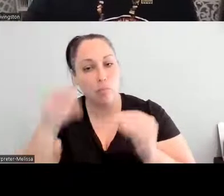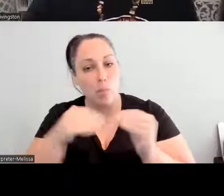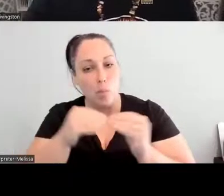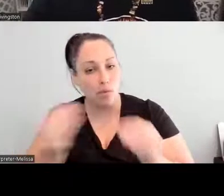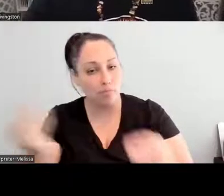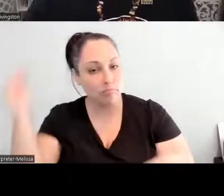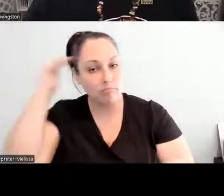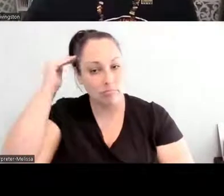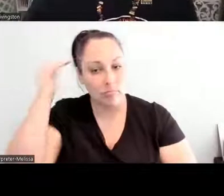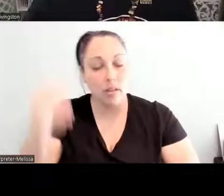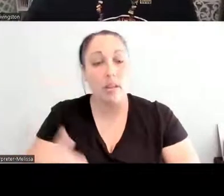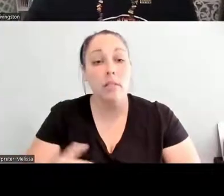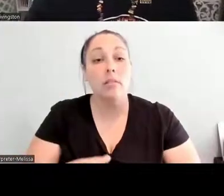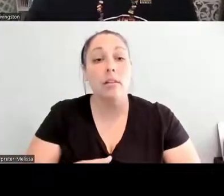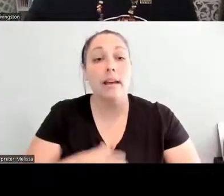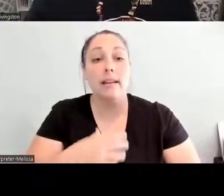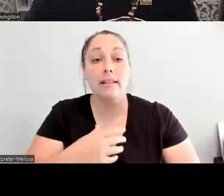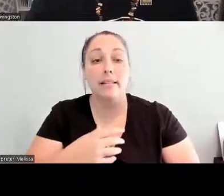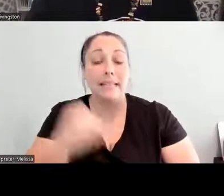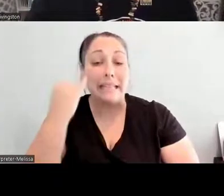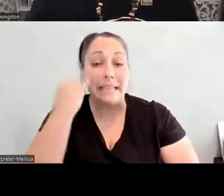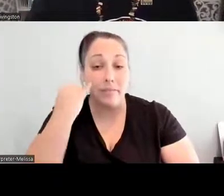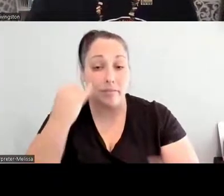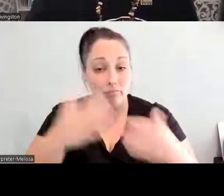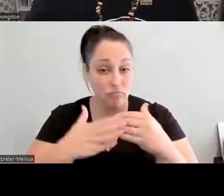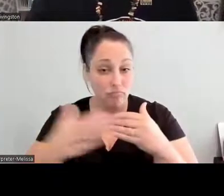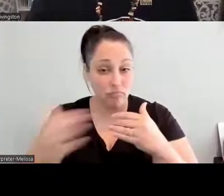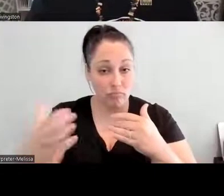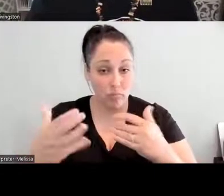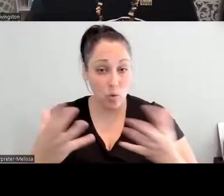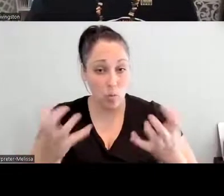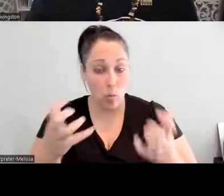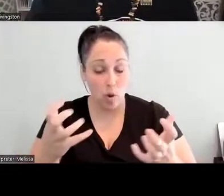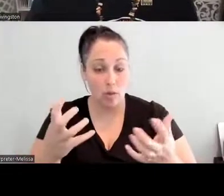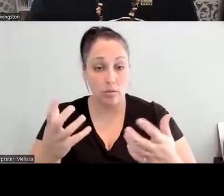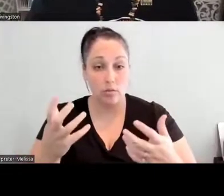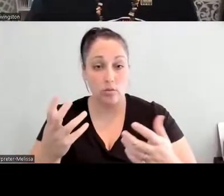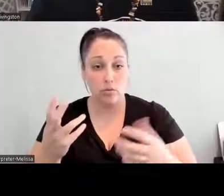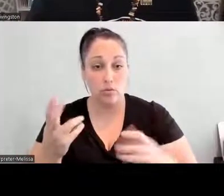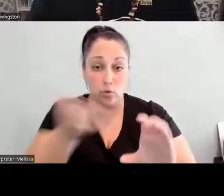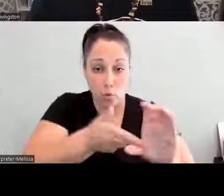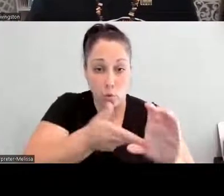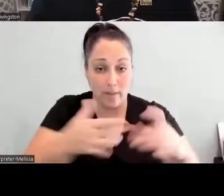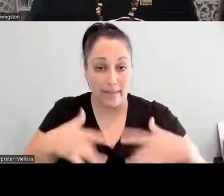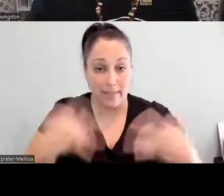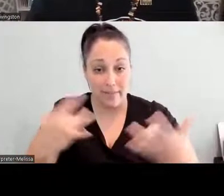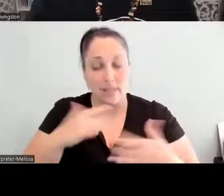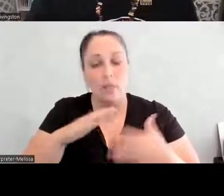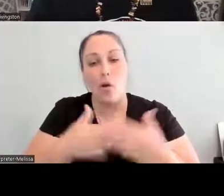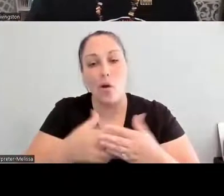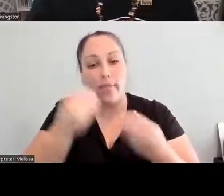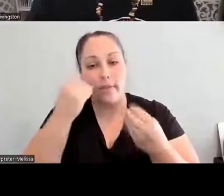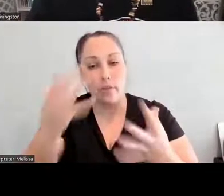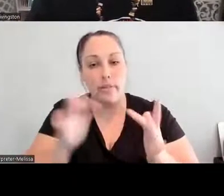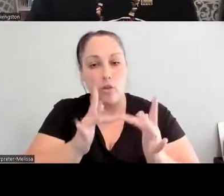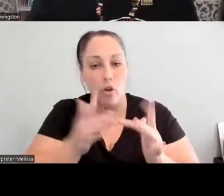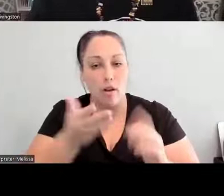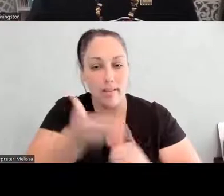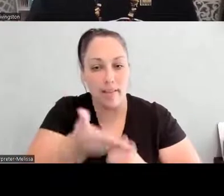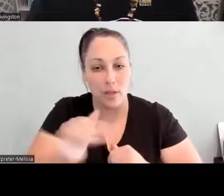And if you're interested in attending the event, all the information is online as well; or if you're here in Turtle